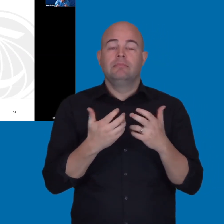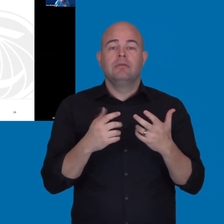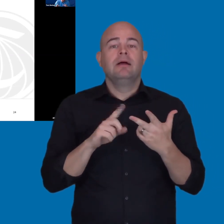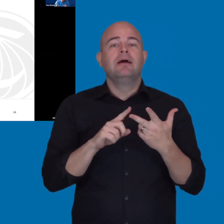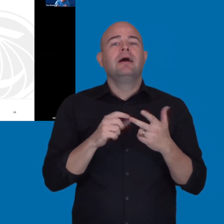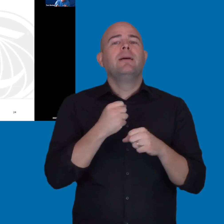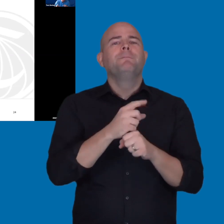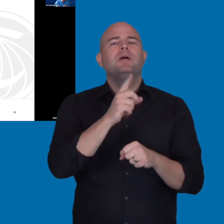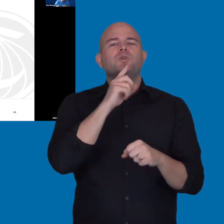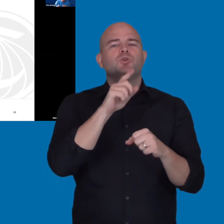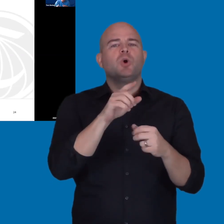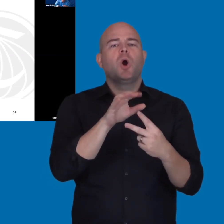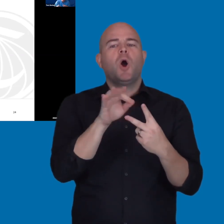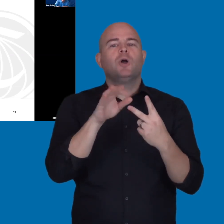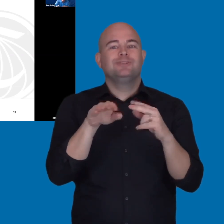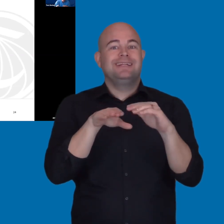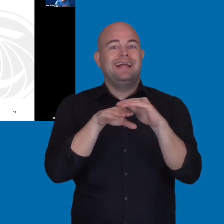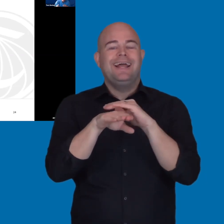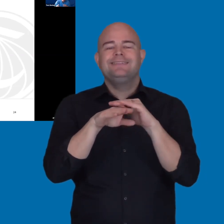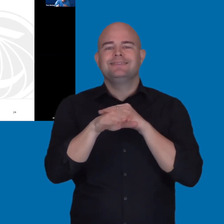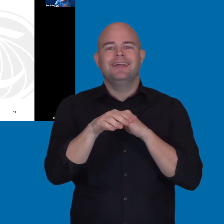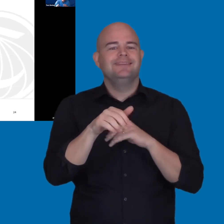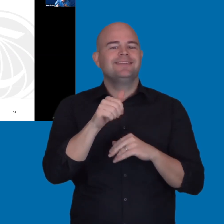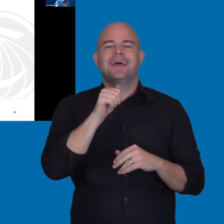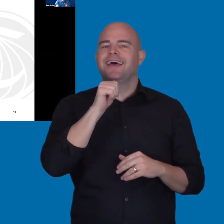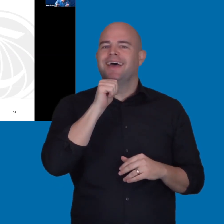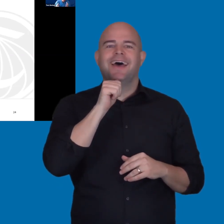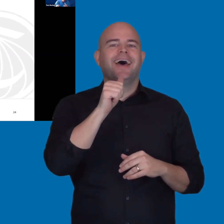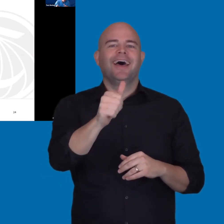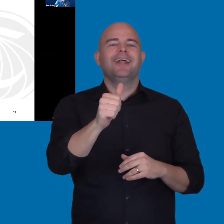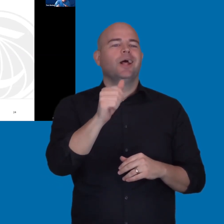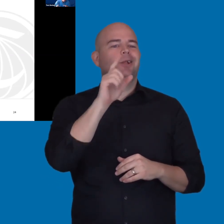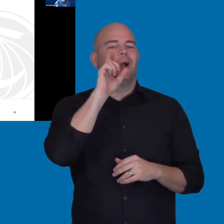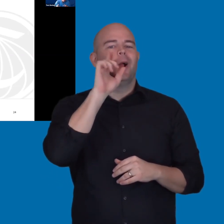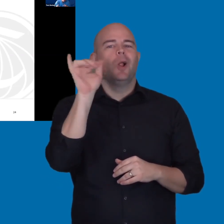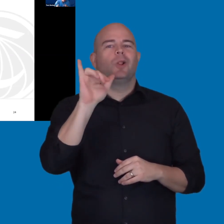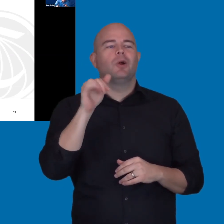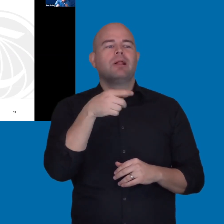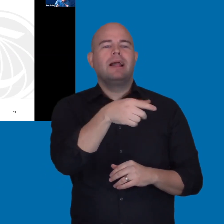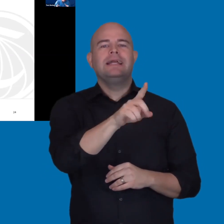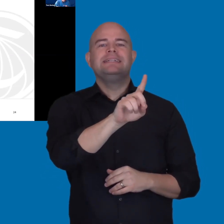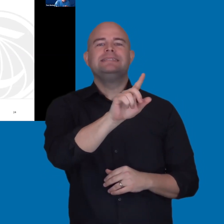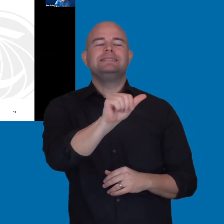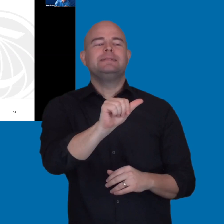that this alternate access doesn't result in treating the person with the disability differently.